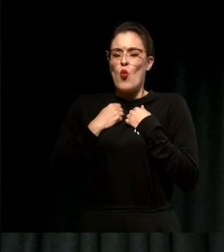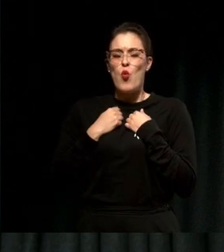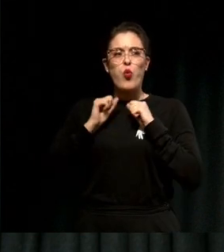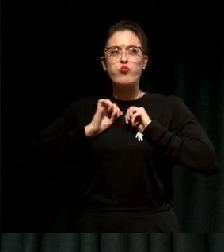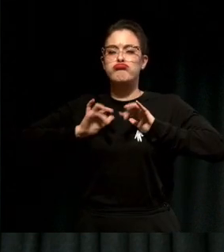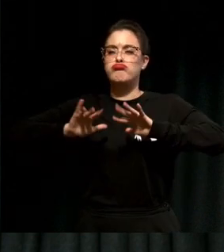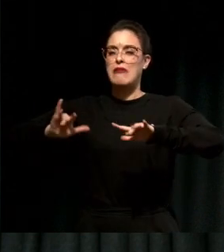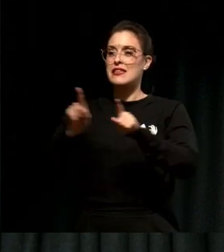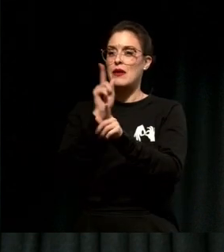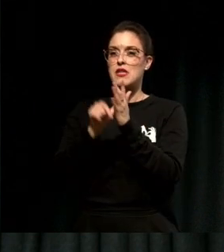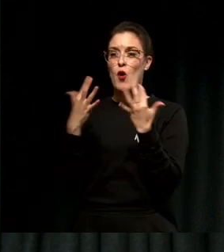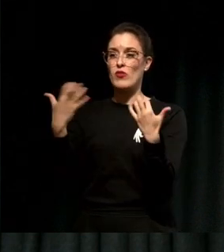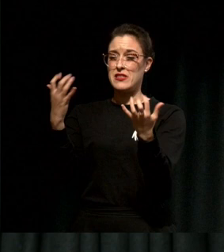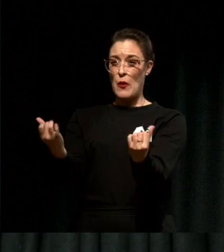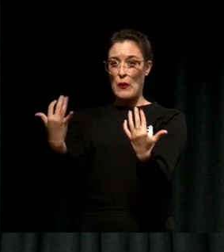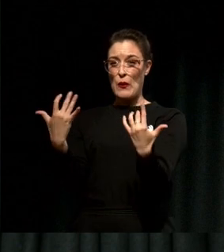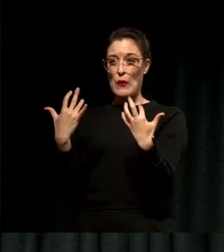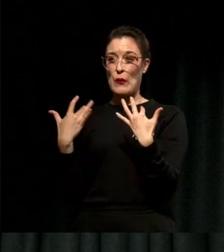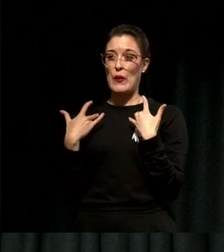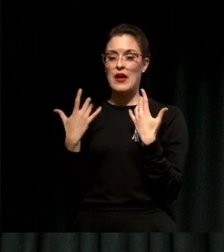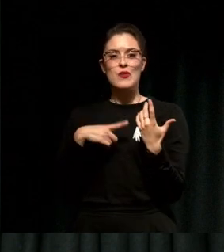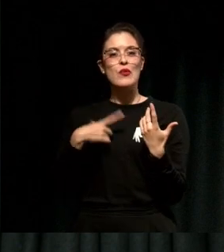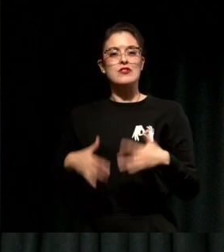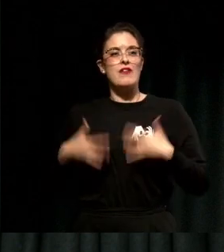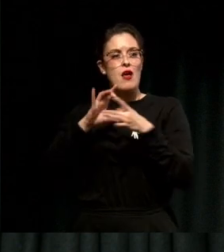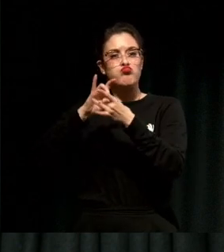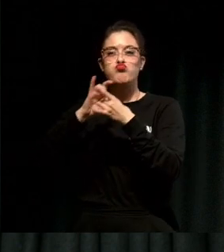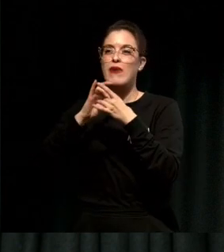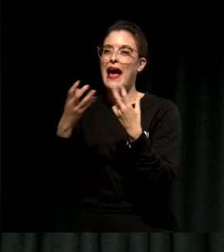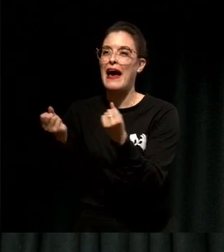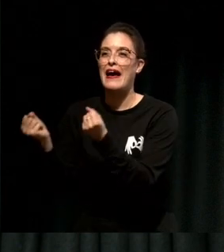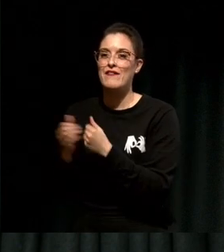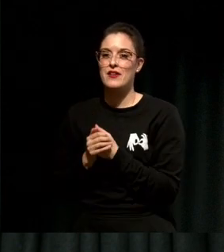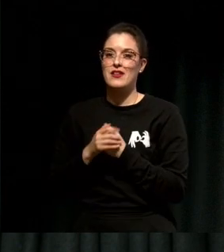also part of their experience as well- that journey of trying to fit in here in Australia.